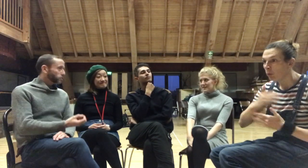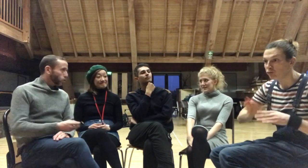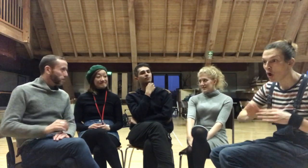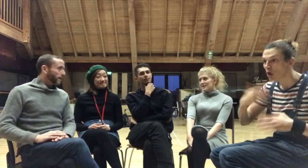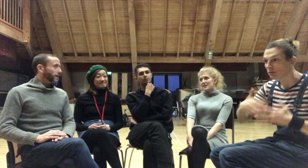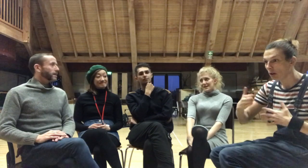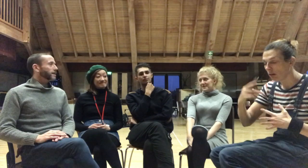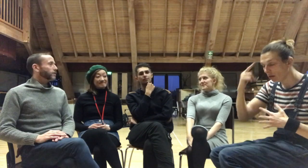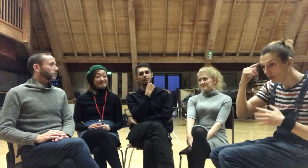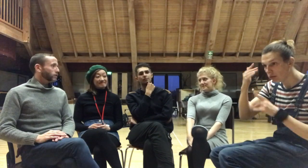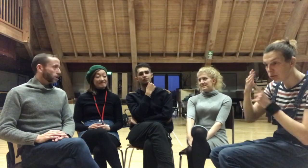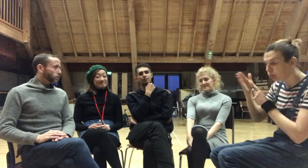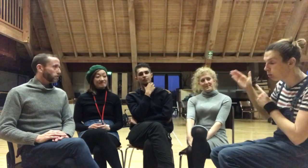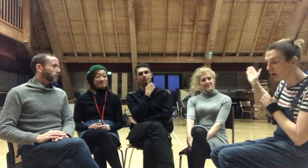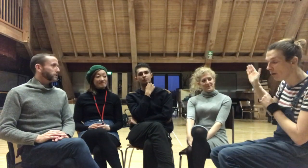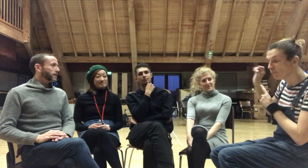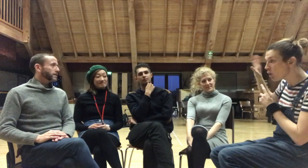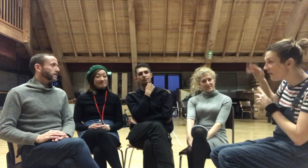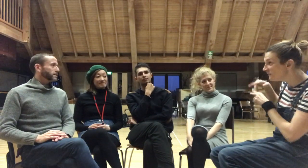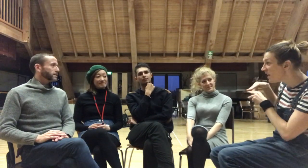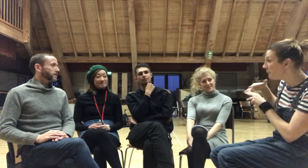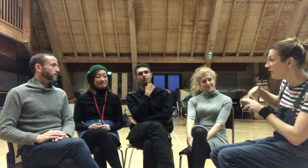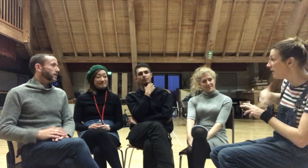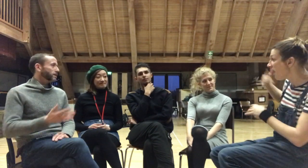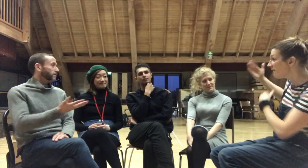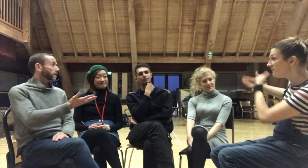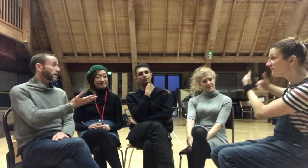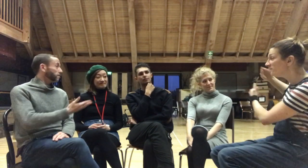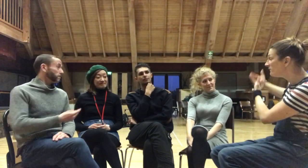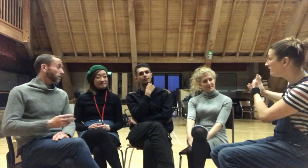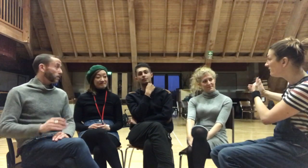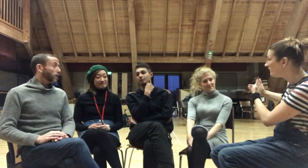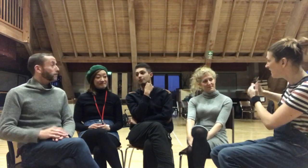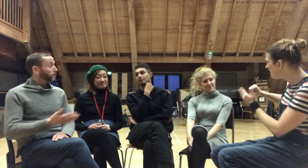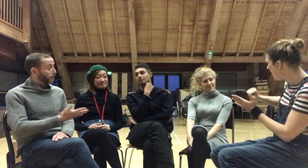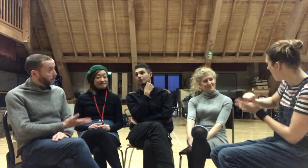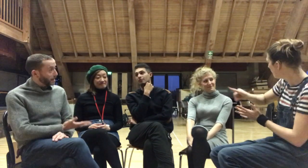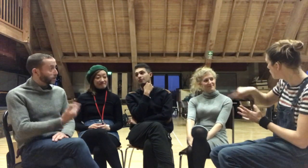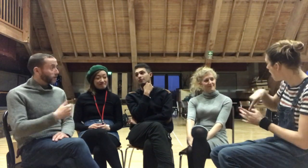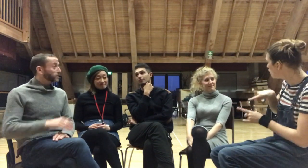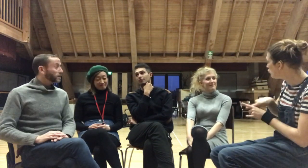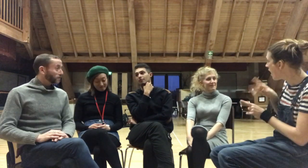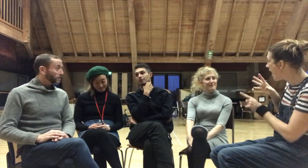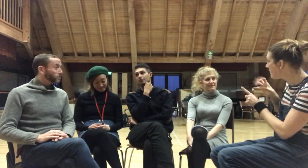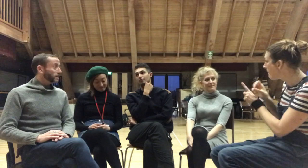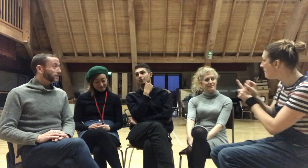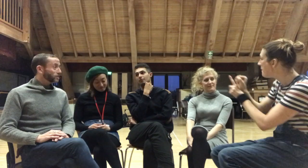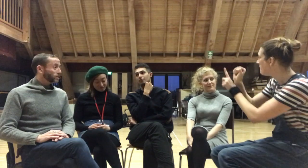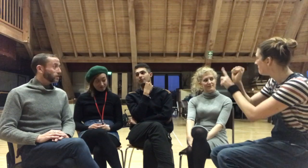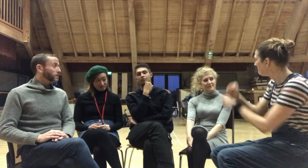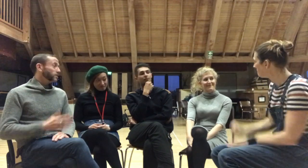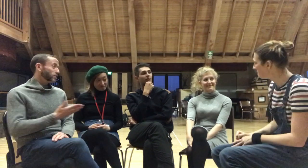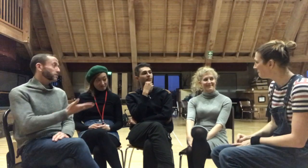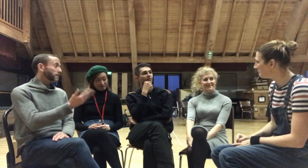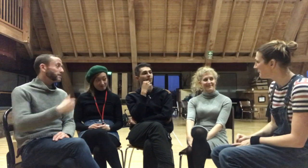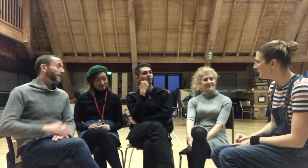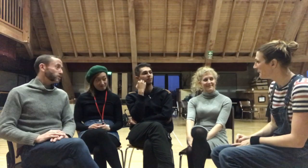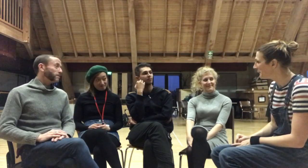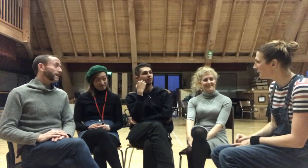absorbing and all the rehearsal process. You know, you can forget your own life, not see your family and all those kind of things... it's real easy to do and so it's nice to be able to catch up again afterwards.